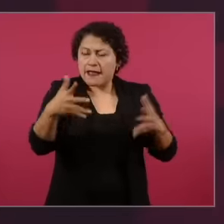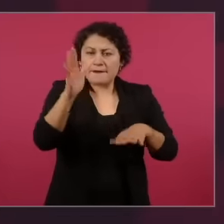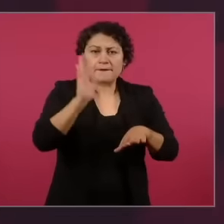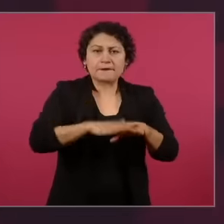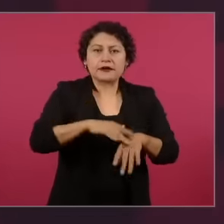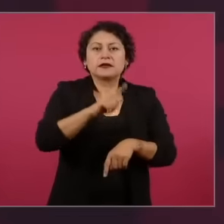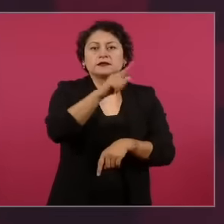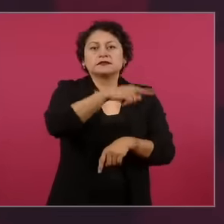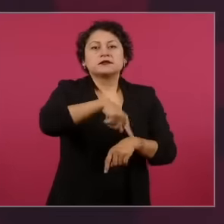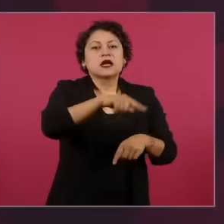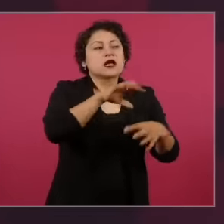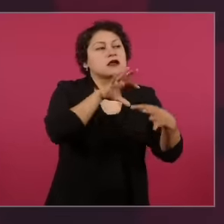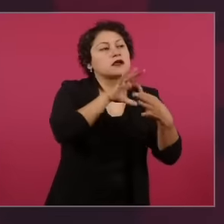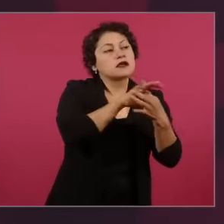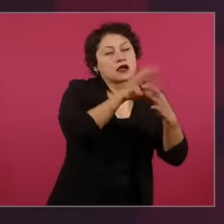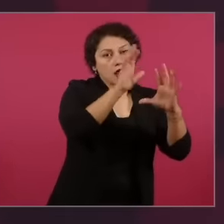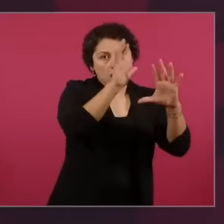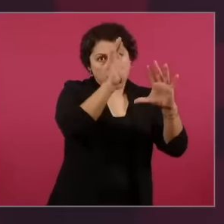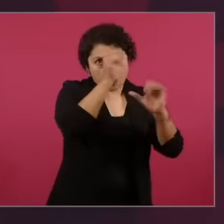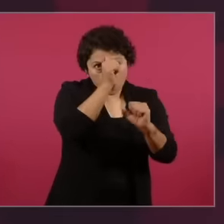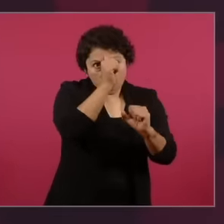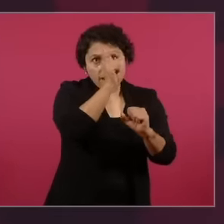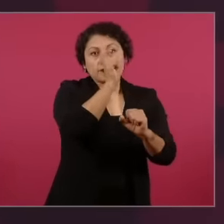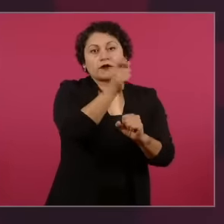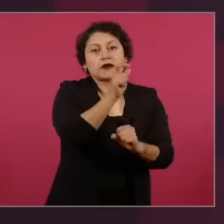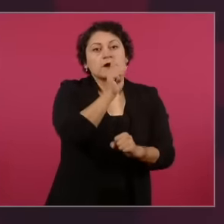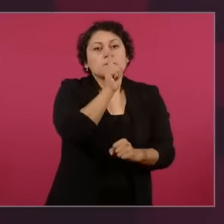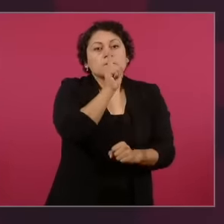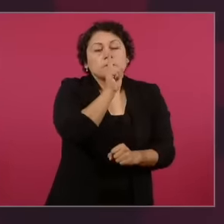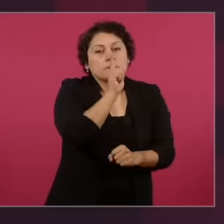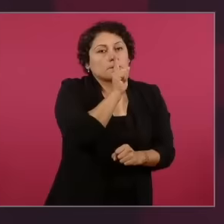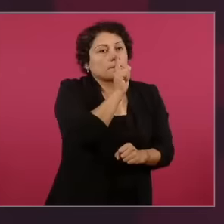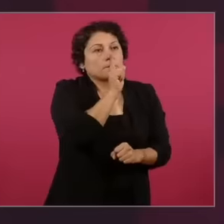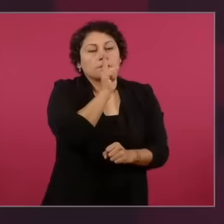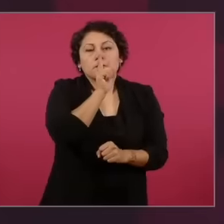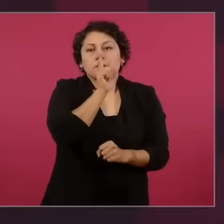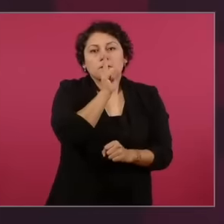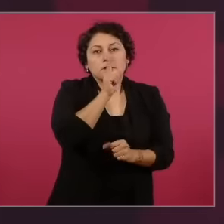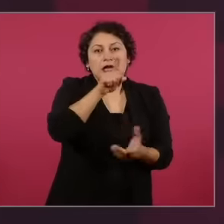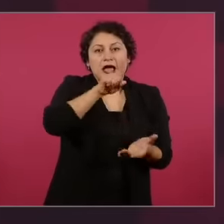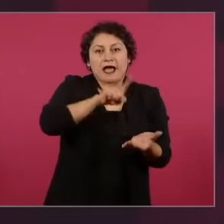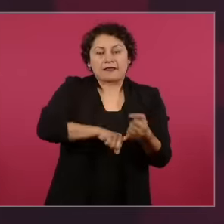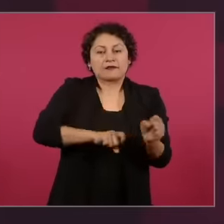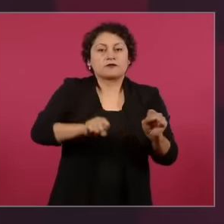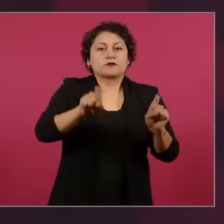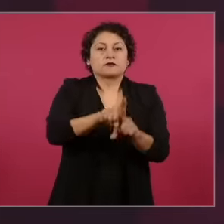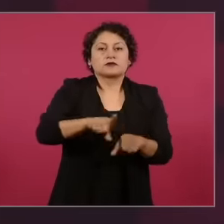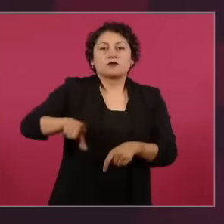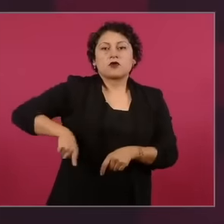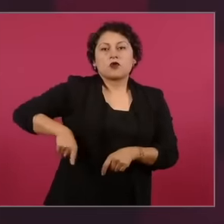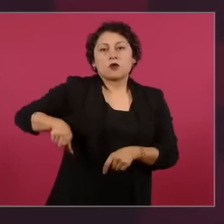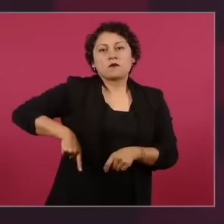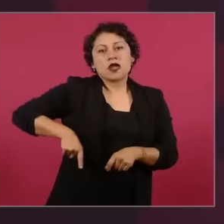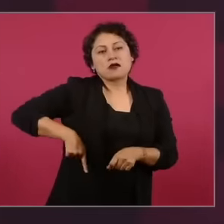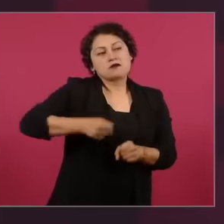of ignominy to cover up the massacres of the Calderonist government. These are the betrayals